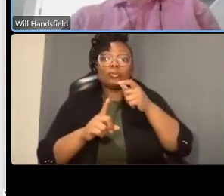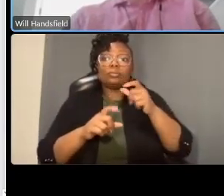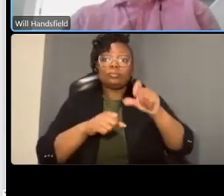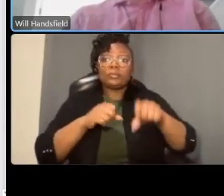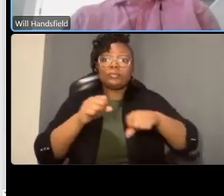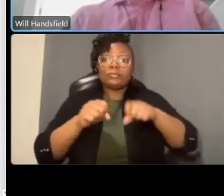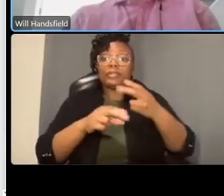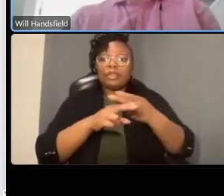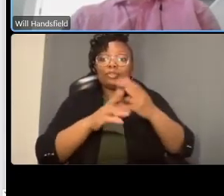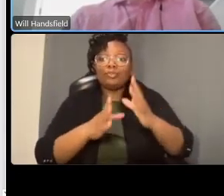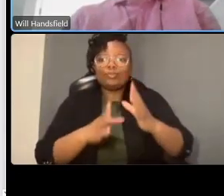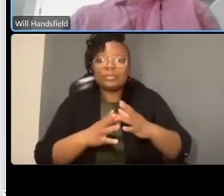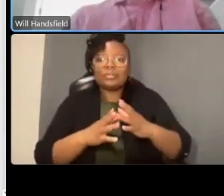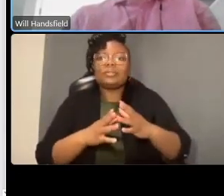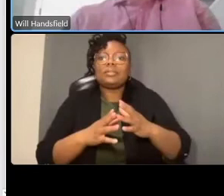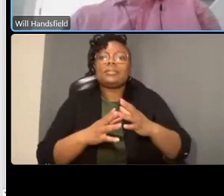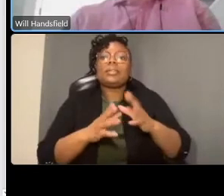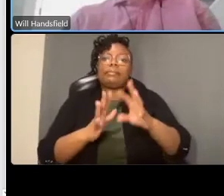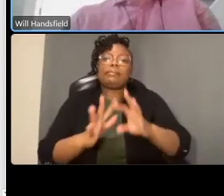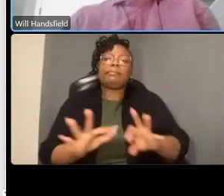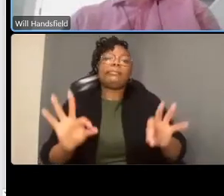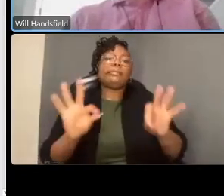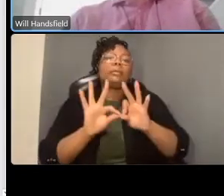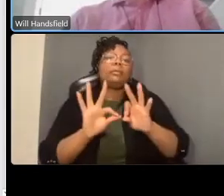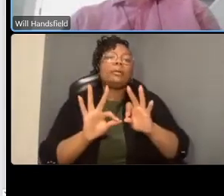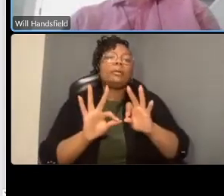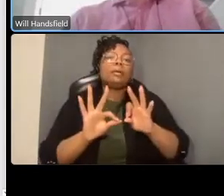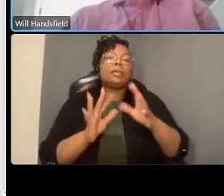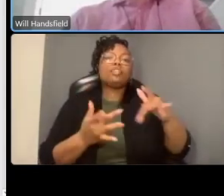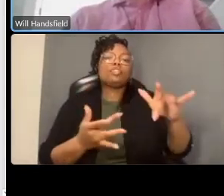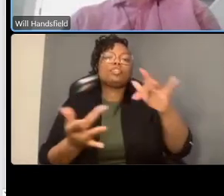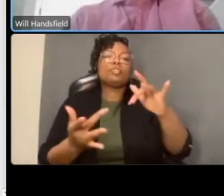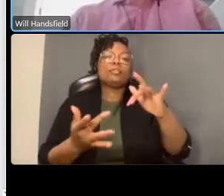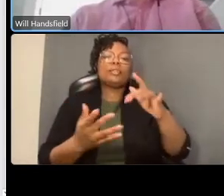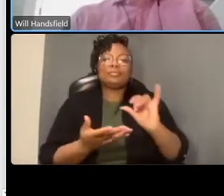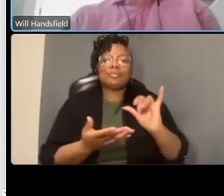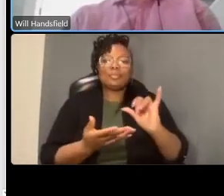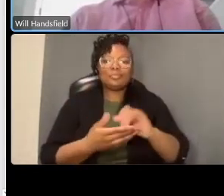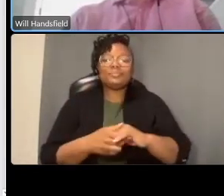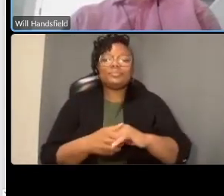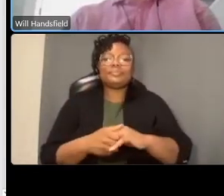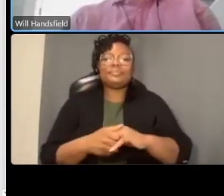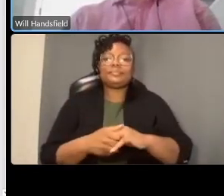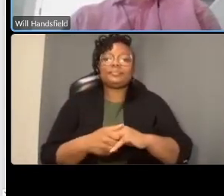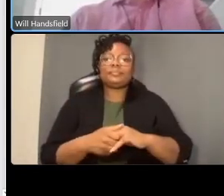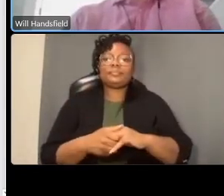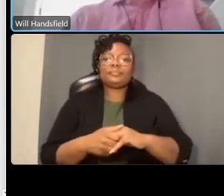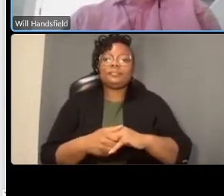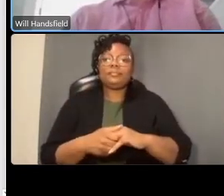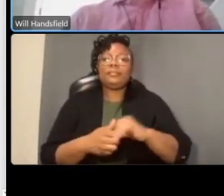question about demographics but really what we're planning for all ages and abilities networks when